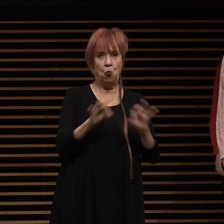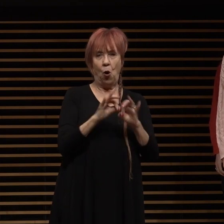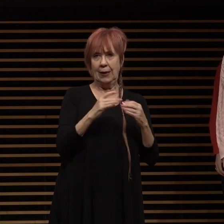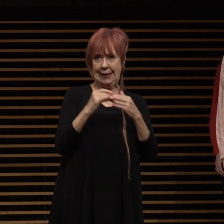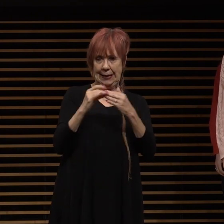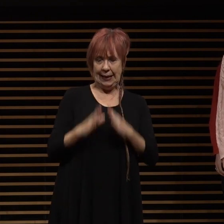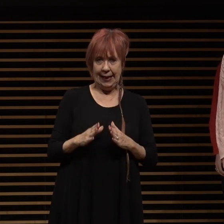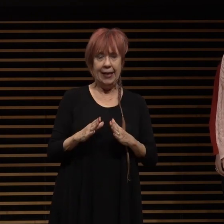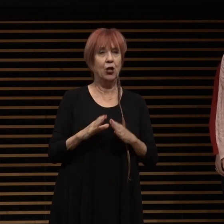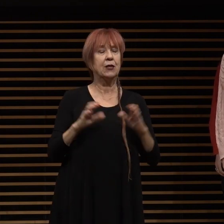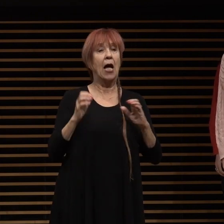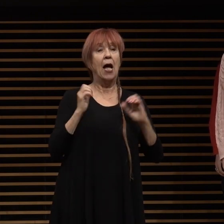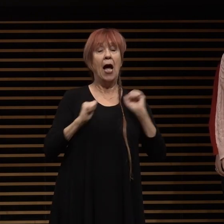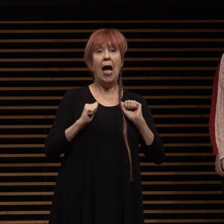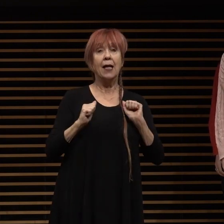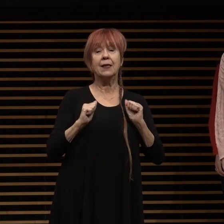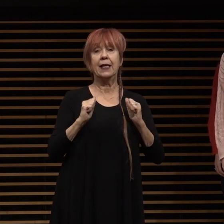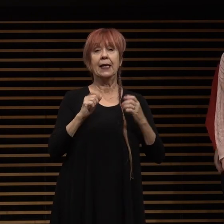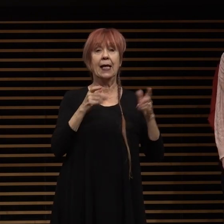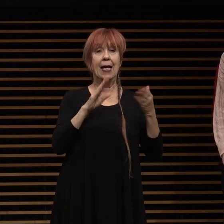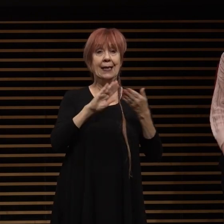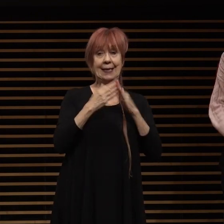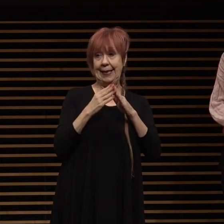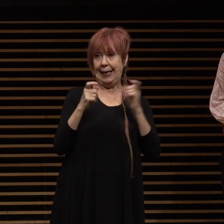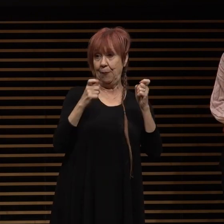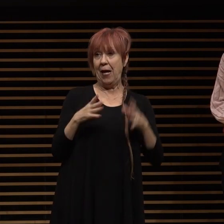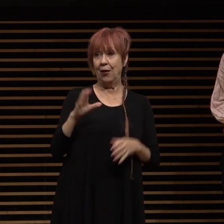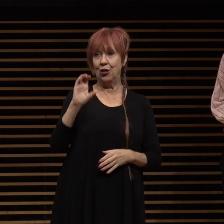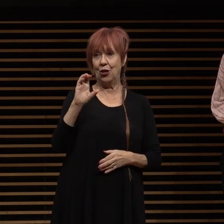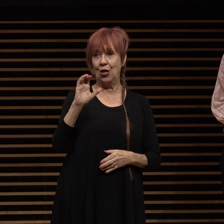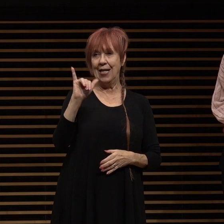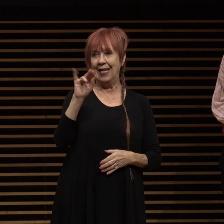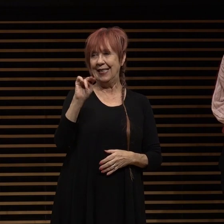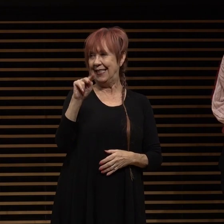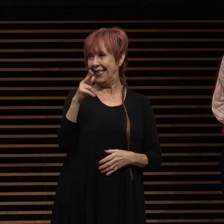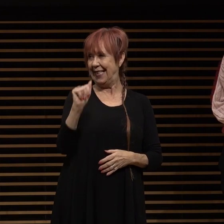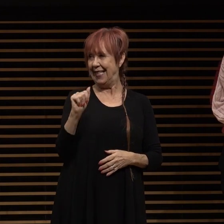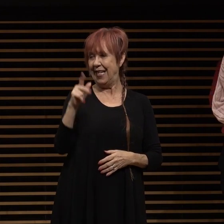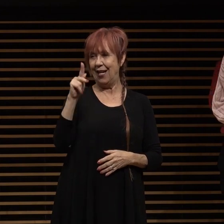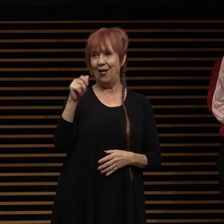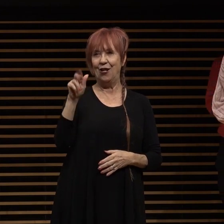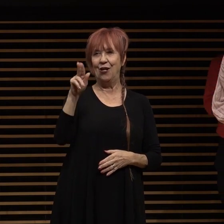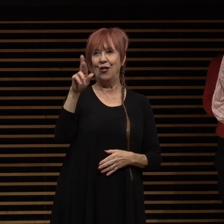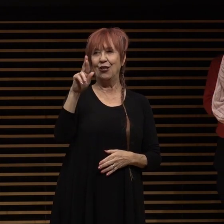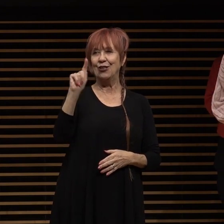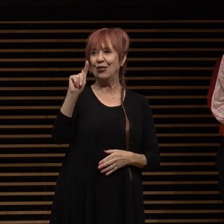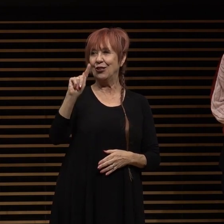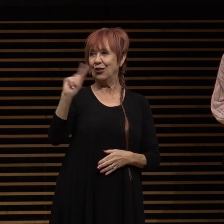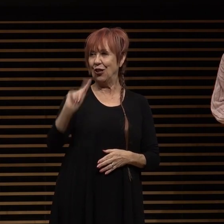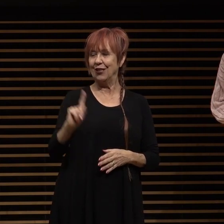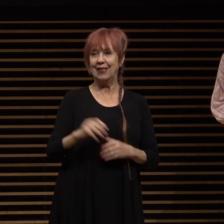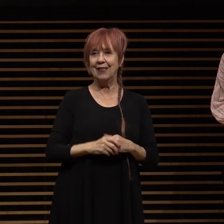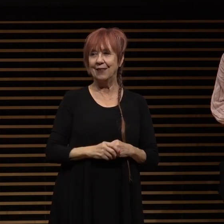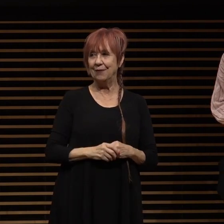manager cynthia kurtz cynthia i said